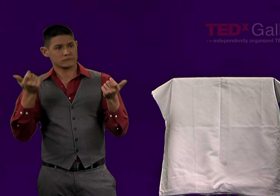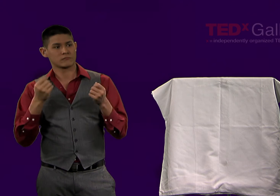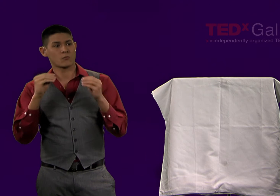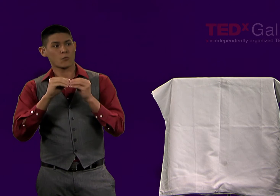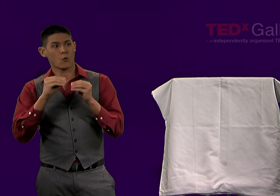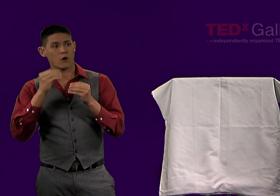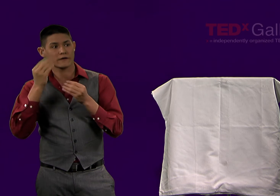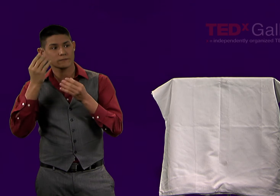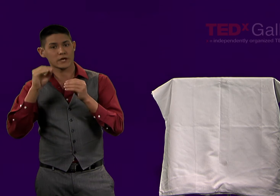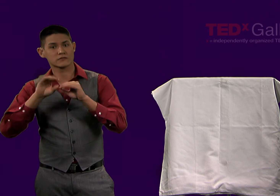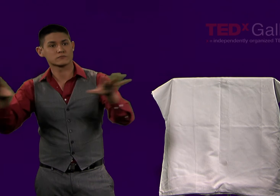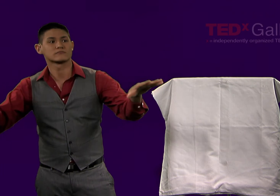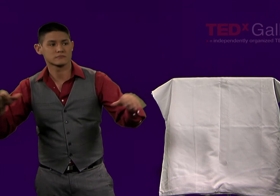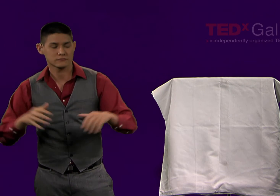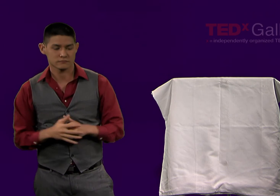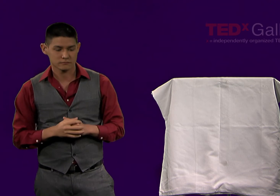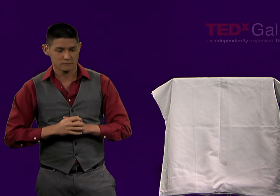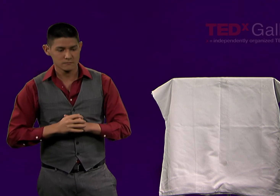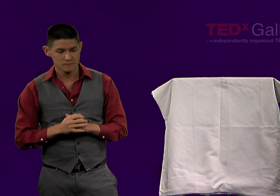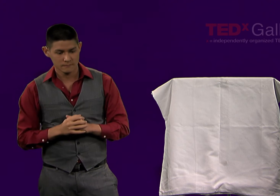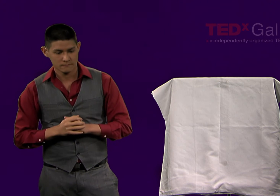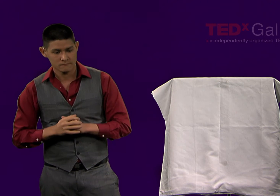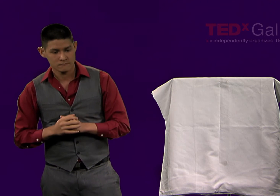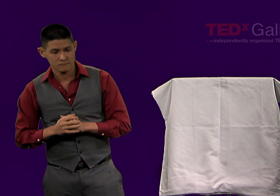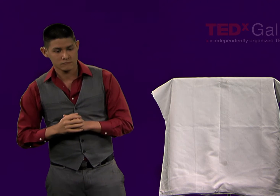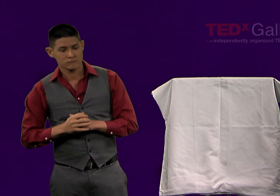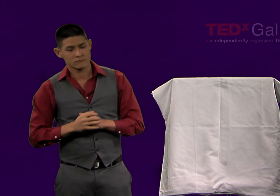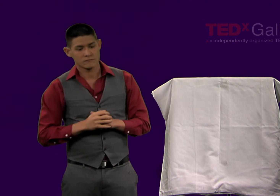This presents an opportunity to disseminate information more widely.